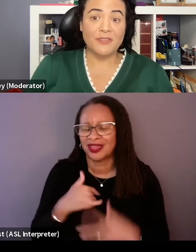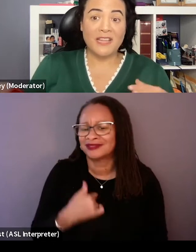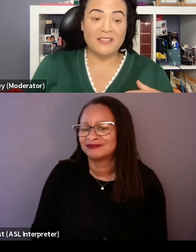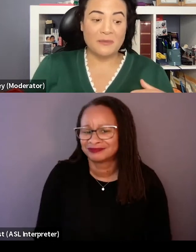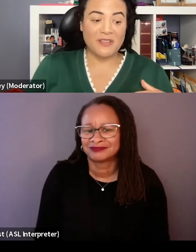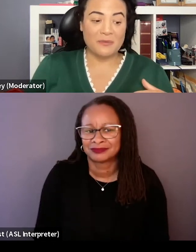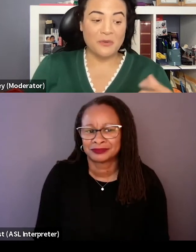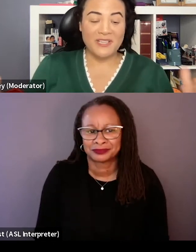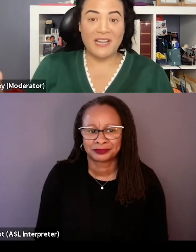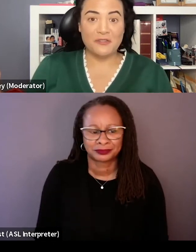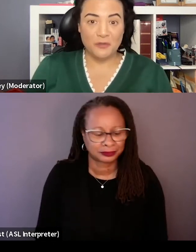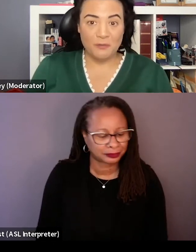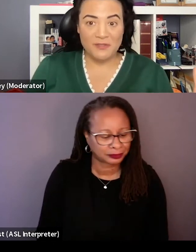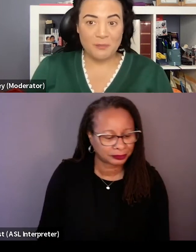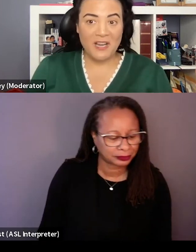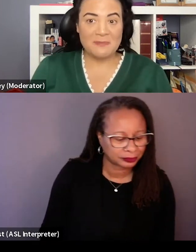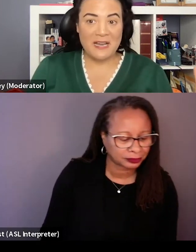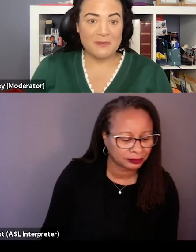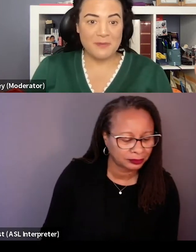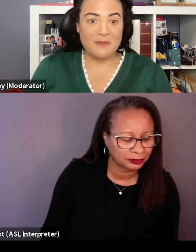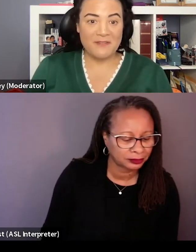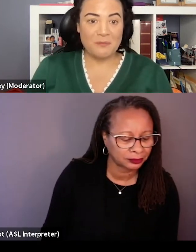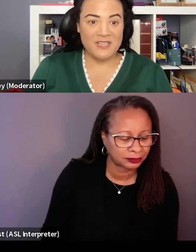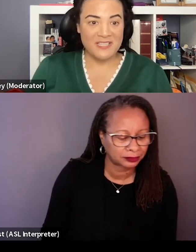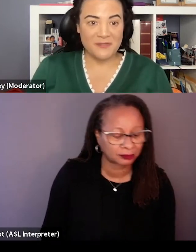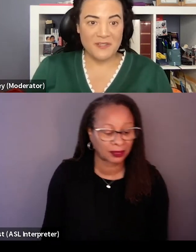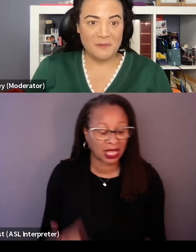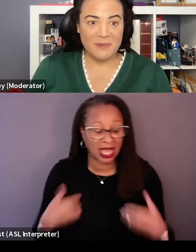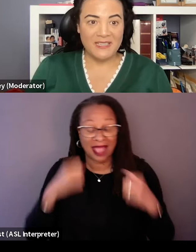To that end, I was going to ask you if you have been surprised by how much people have embraced this film, but again,